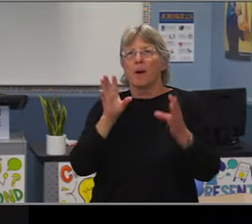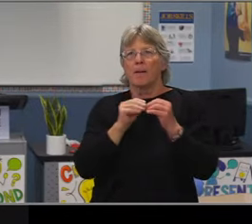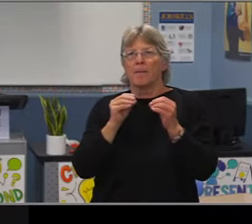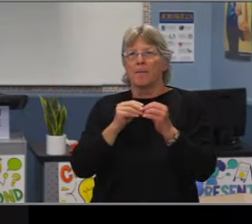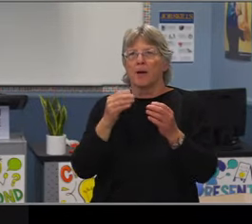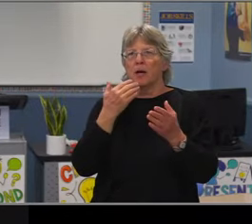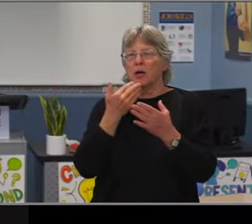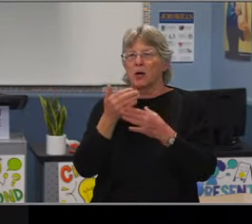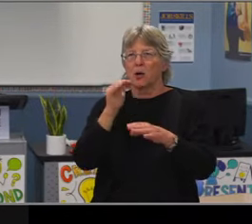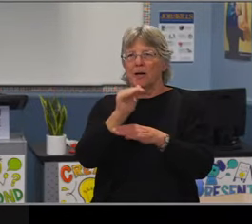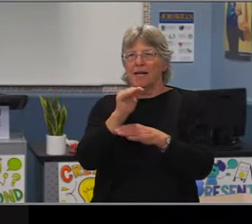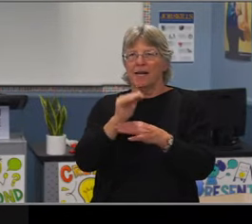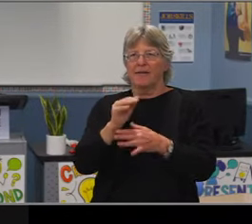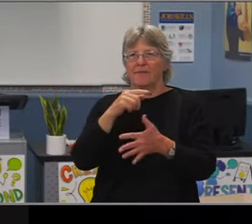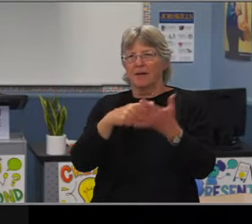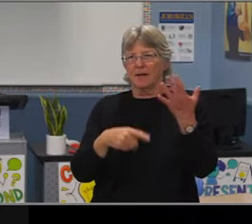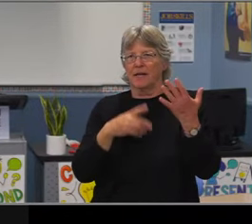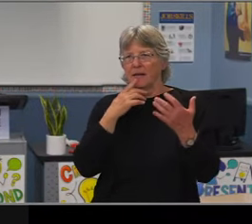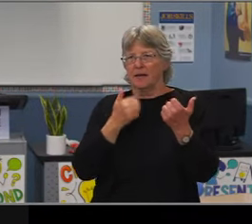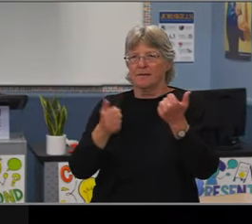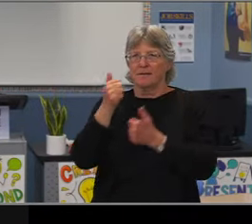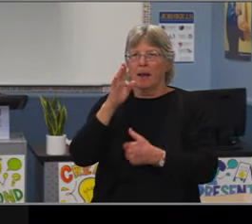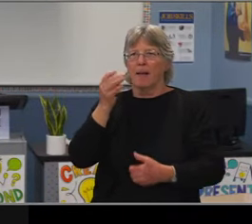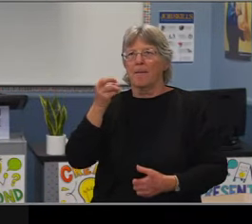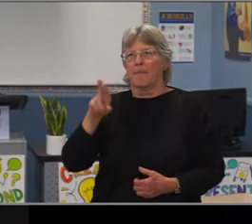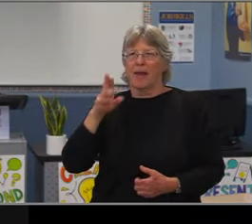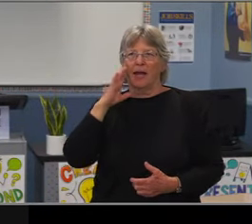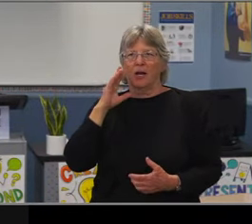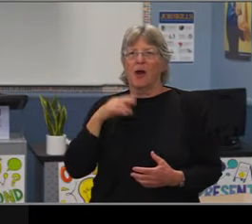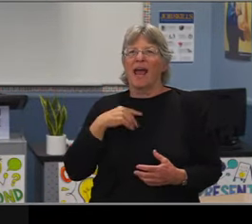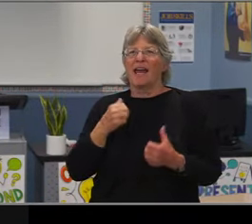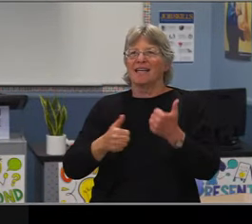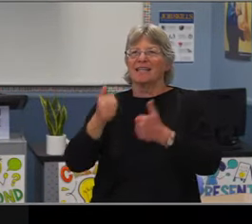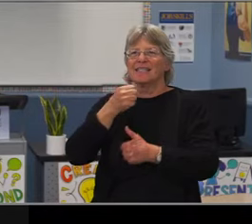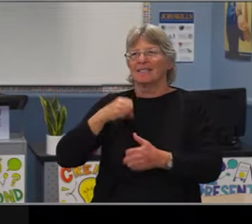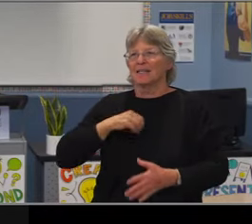So what that means is that 19% more students